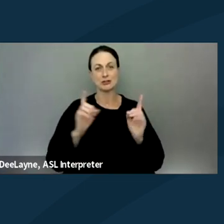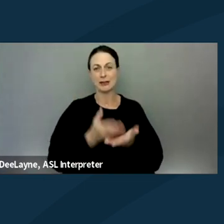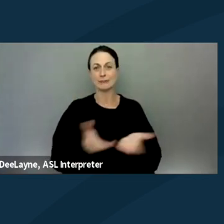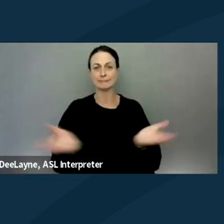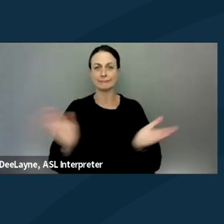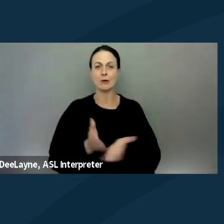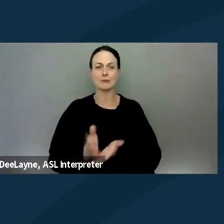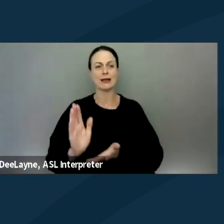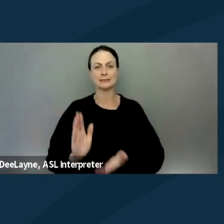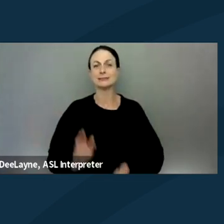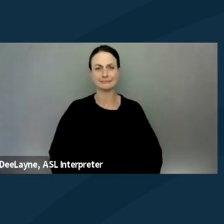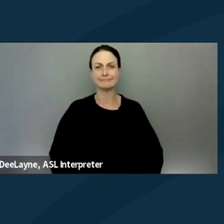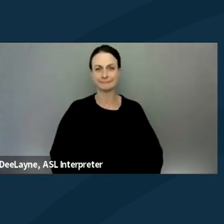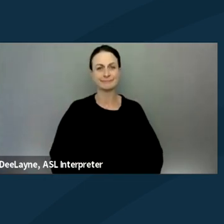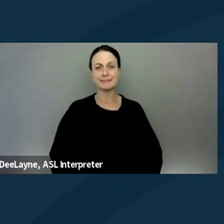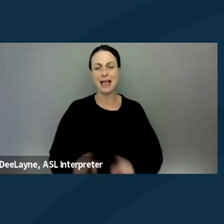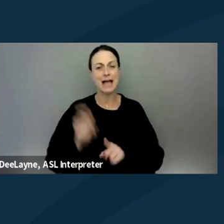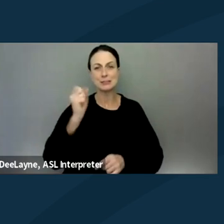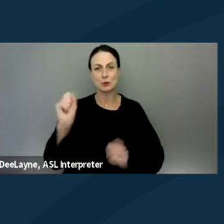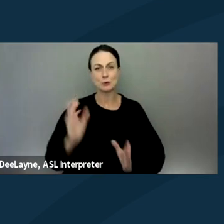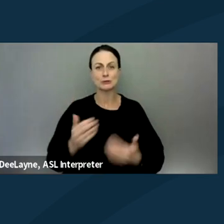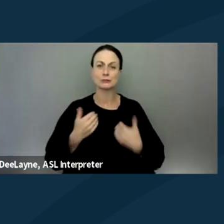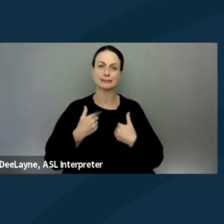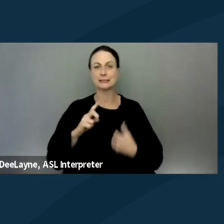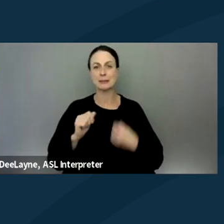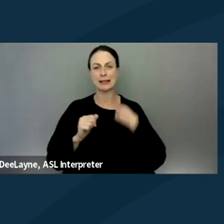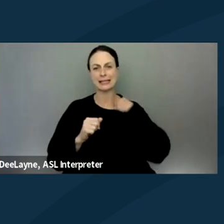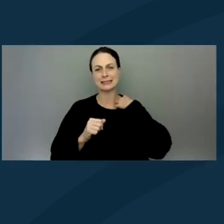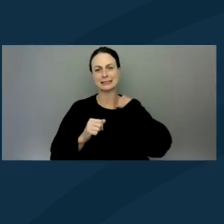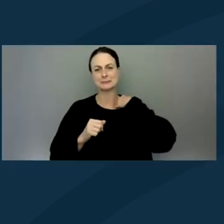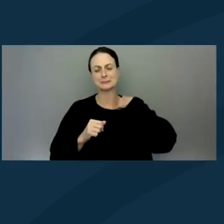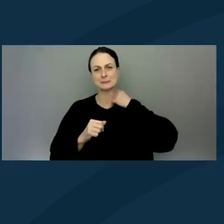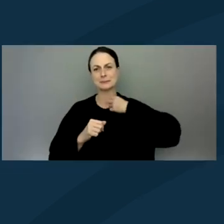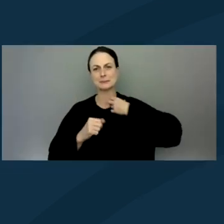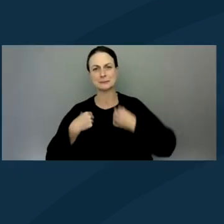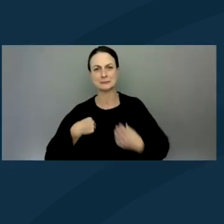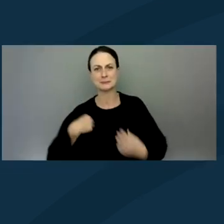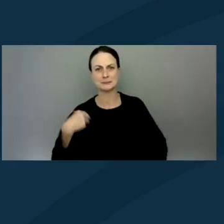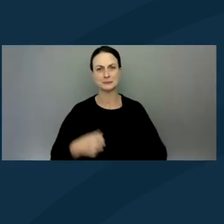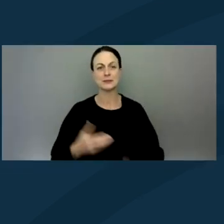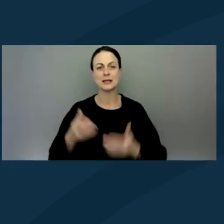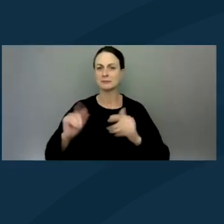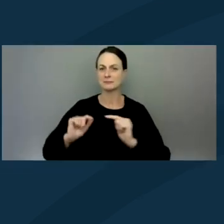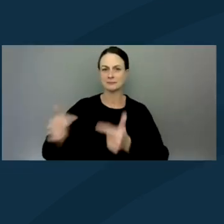as a protestor with disabilities. So I will let Sinjita introduce herself